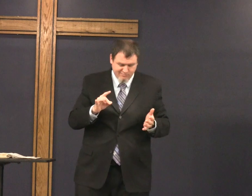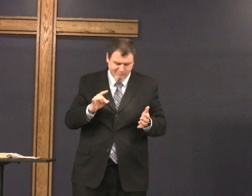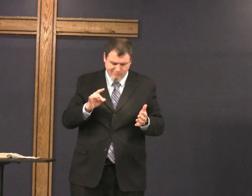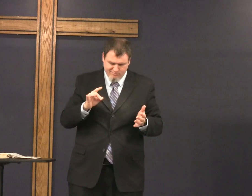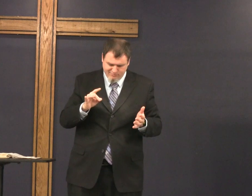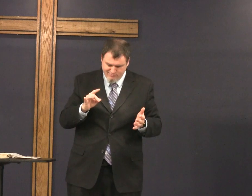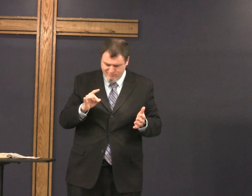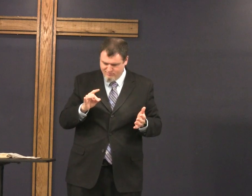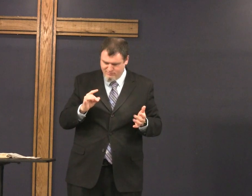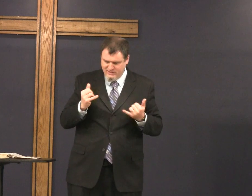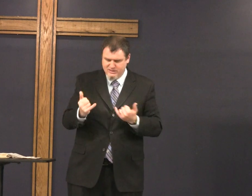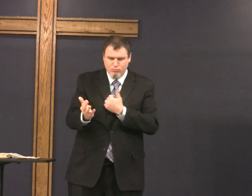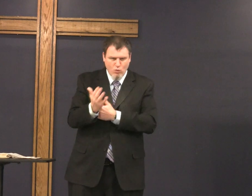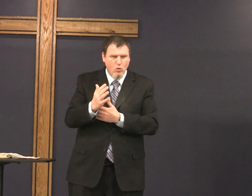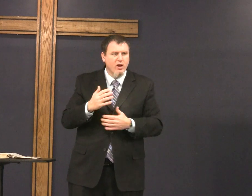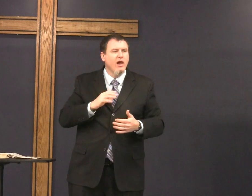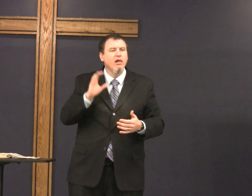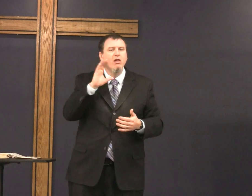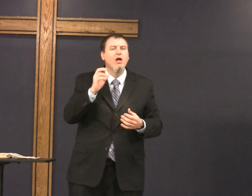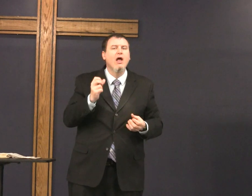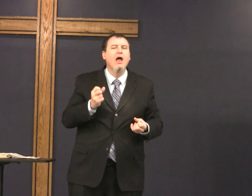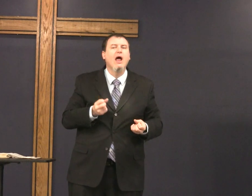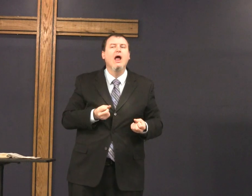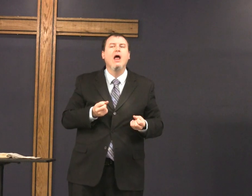and you've looked through the Book of Genesis and I did that this morning